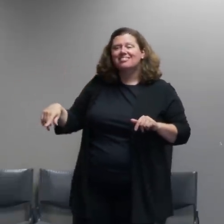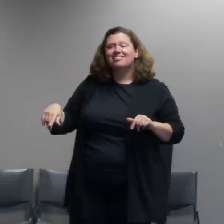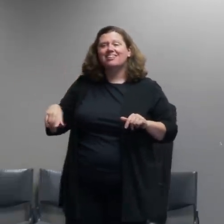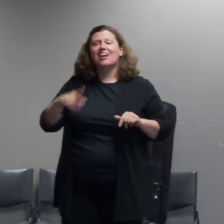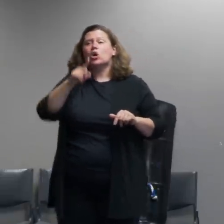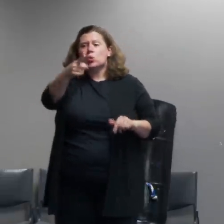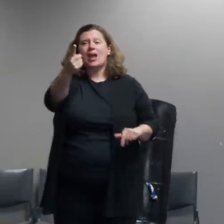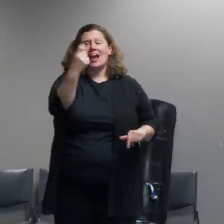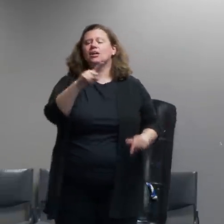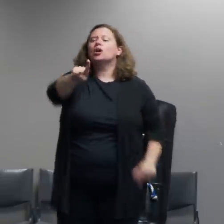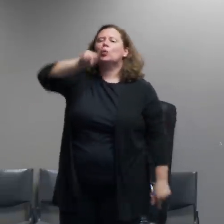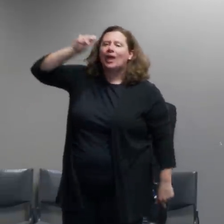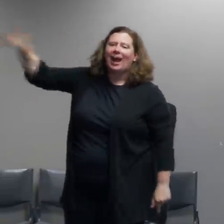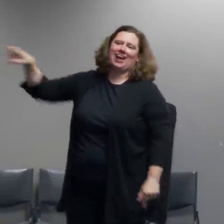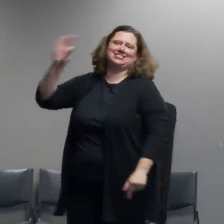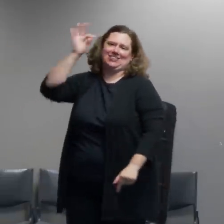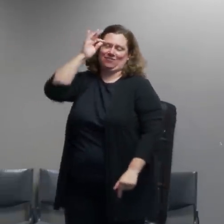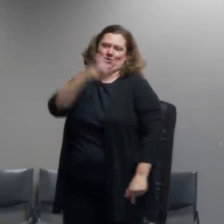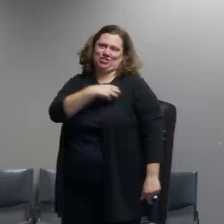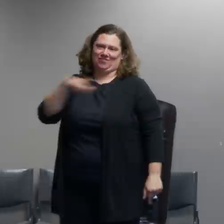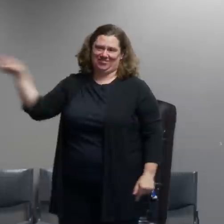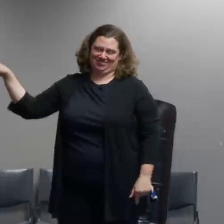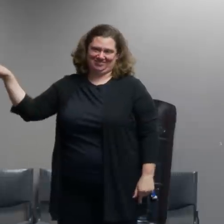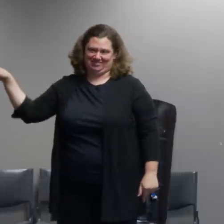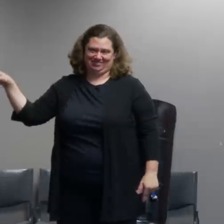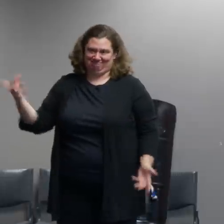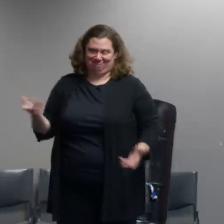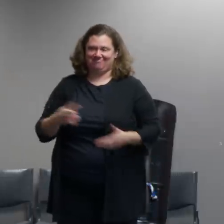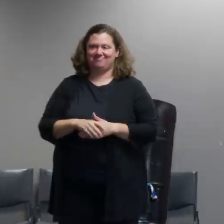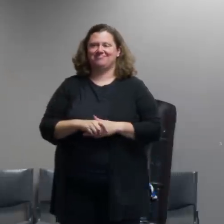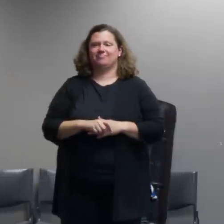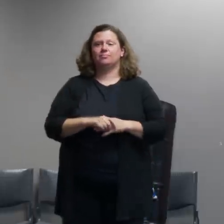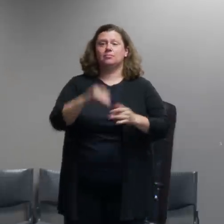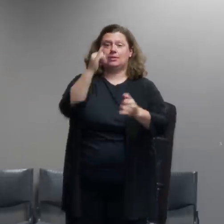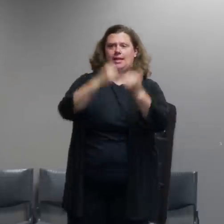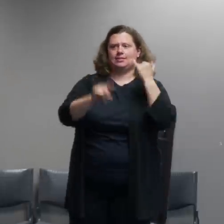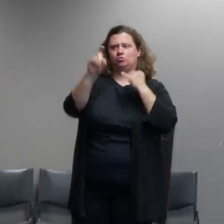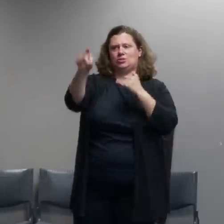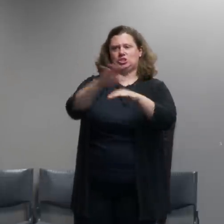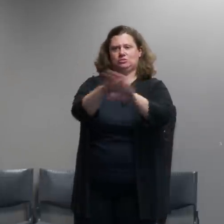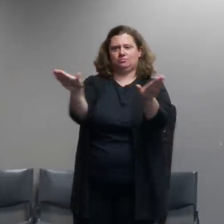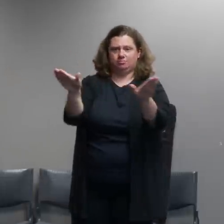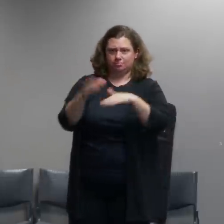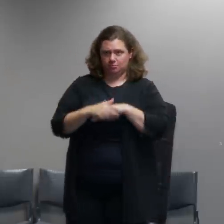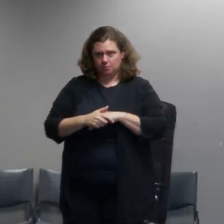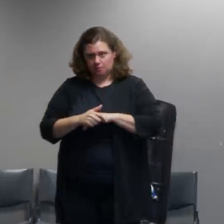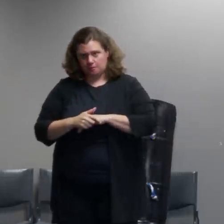am qualified to okay last question thank you hi claire shadow with hey news